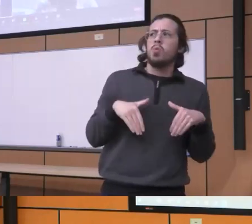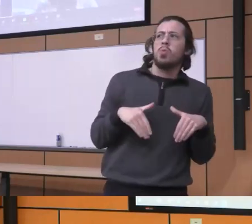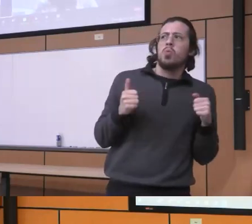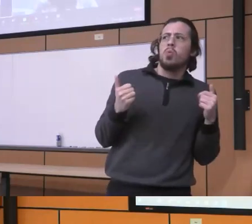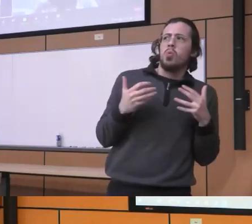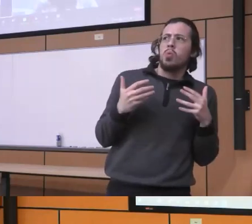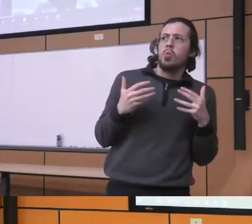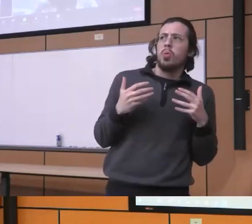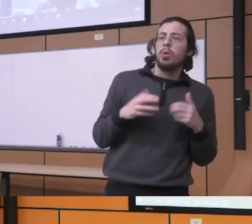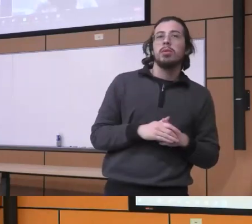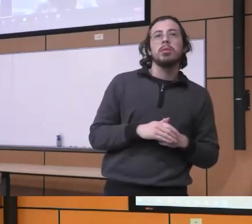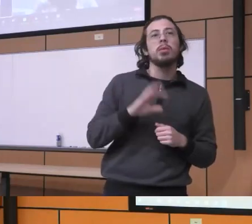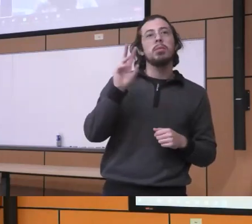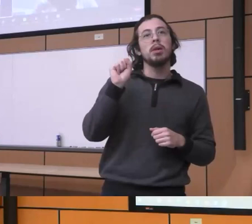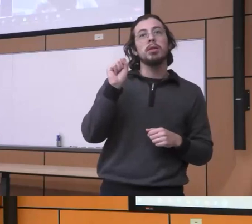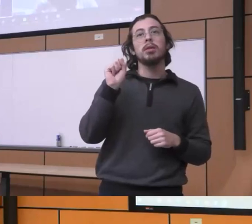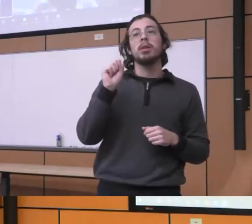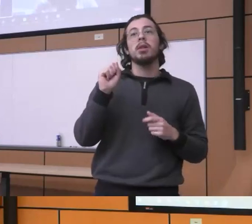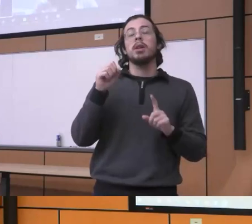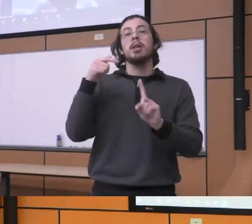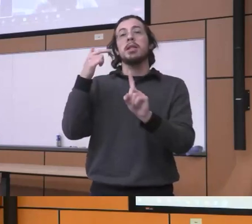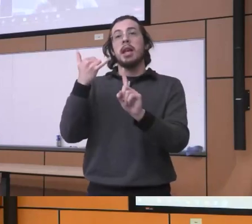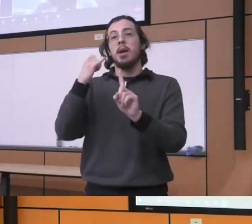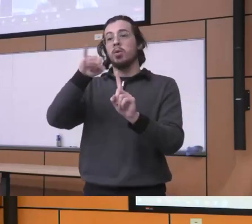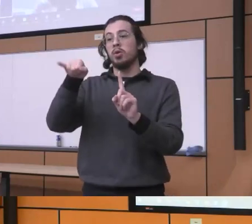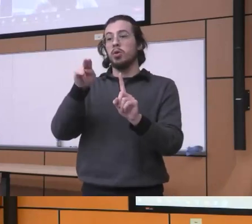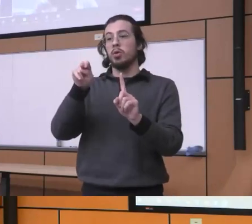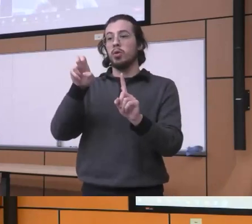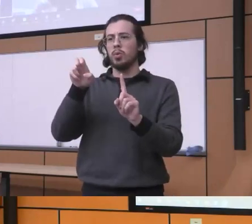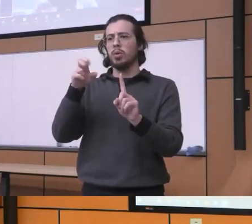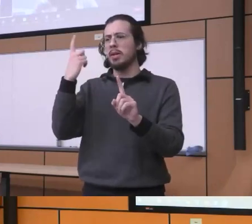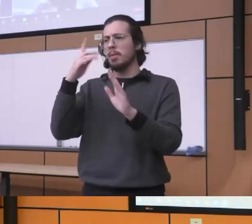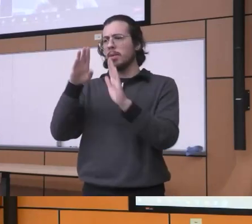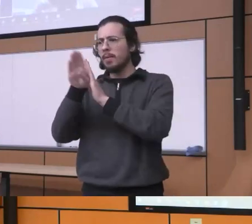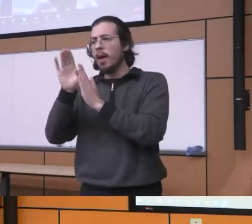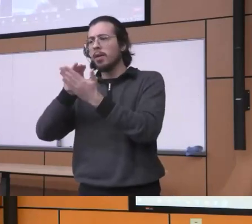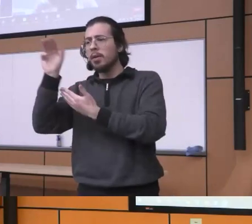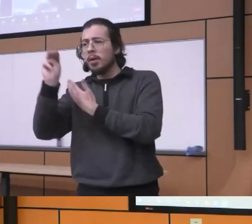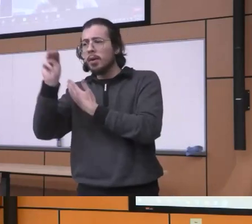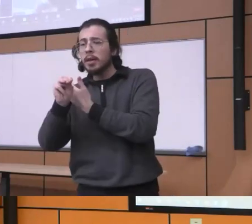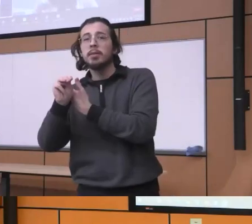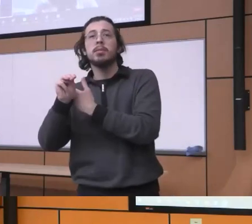Samson I was coming up in June with some sort of a curriculum you know that on substance use but I I